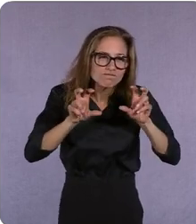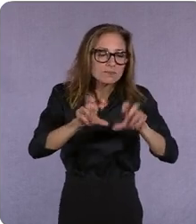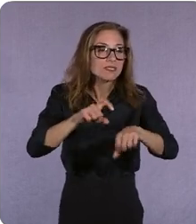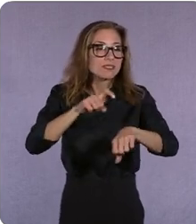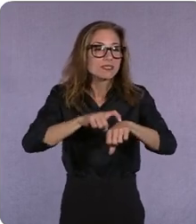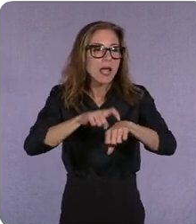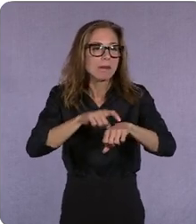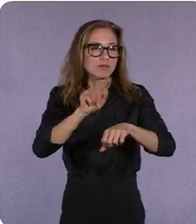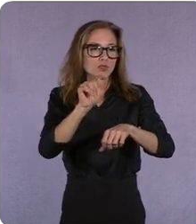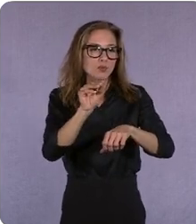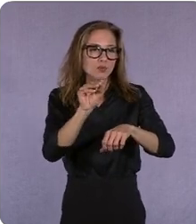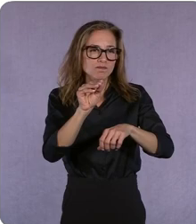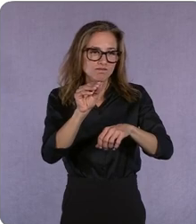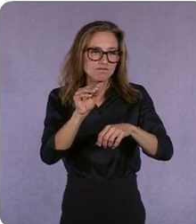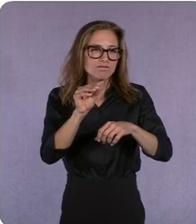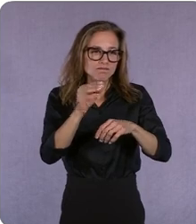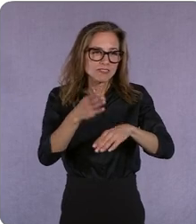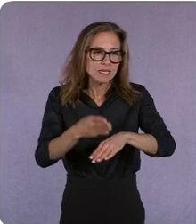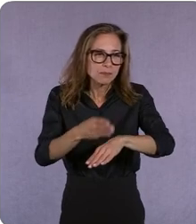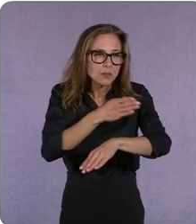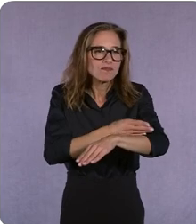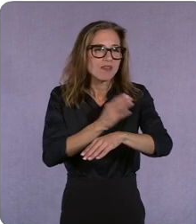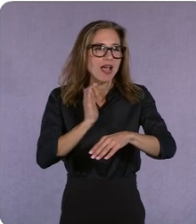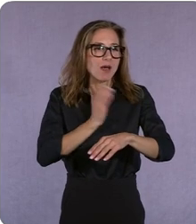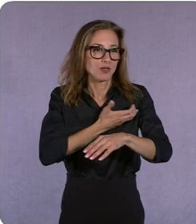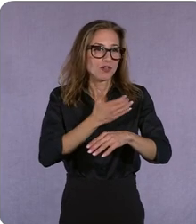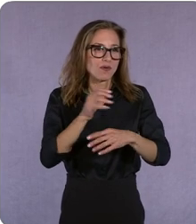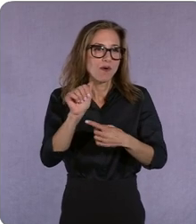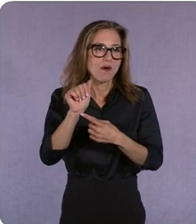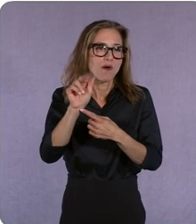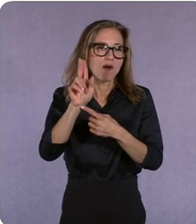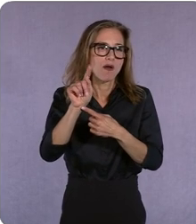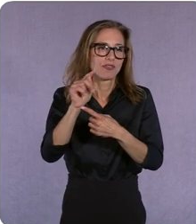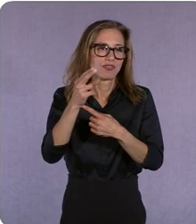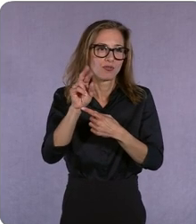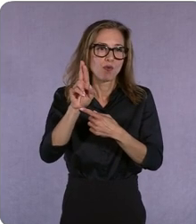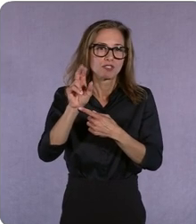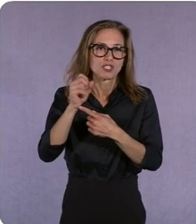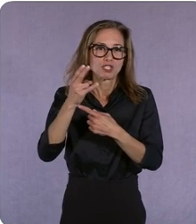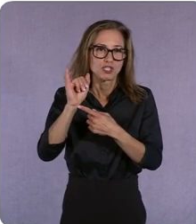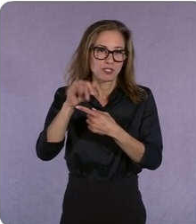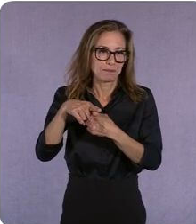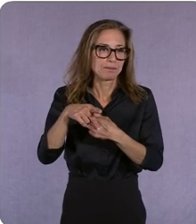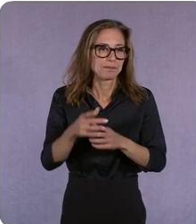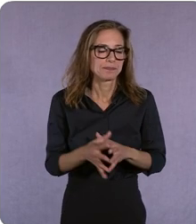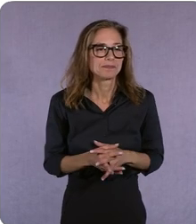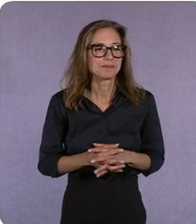authorship is what we what we call it, yeah. >>Allan: It is striking, I think...you think about the number